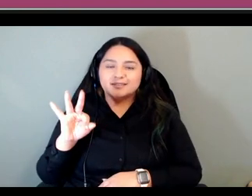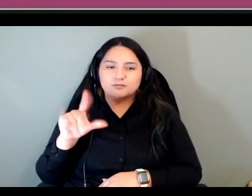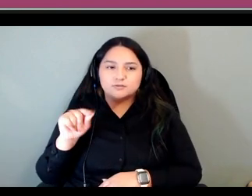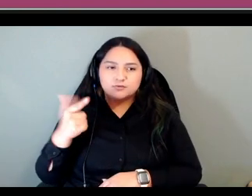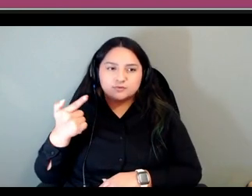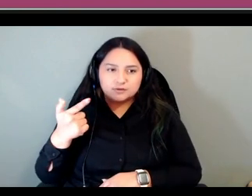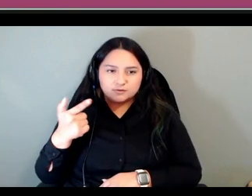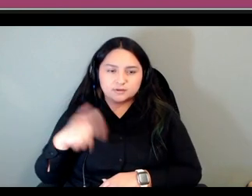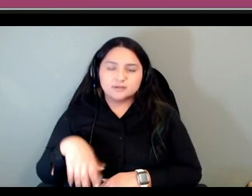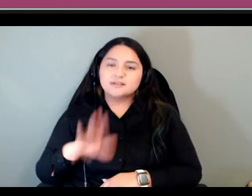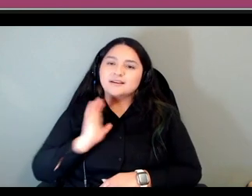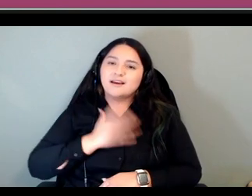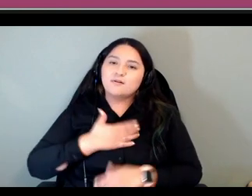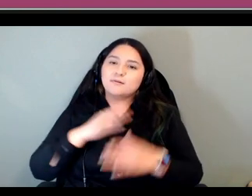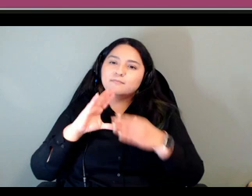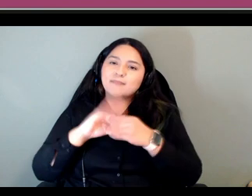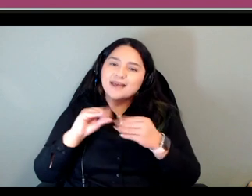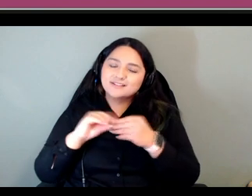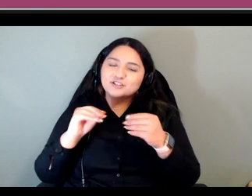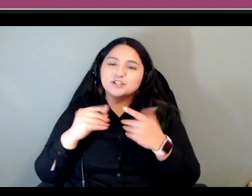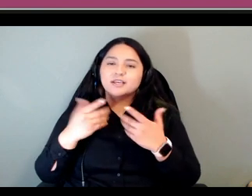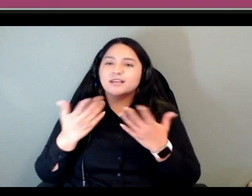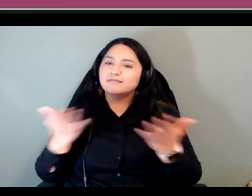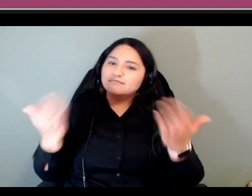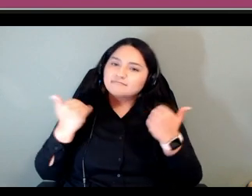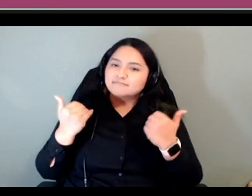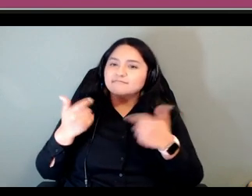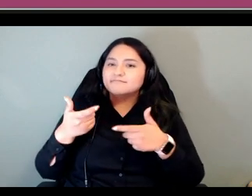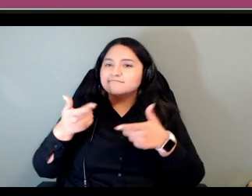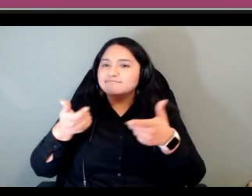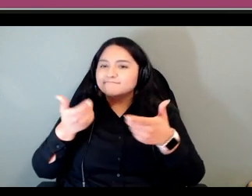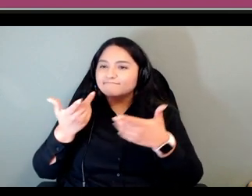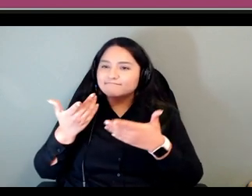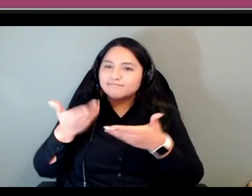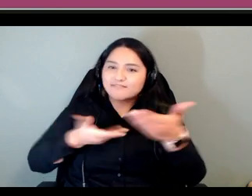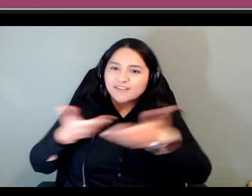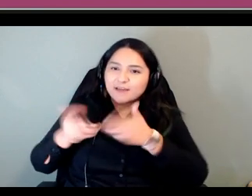was about coming and having fun with us that it was free um it allows you to learn at your